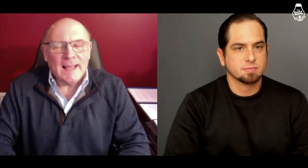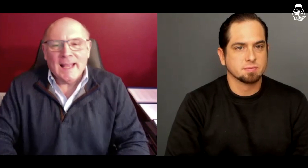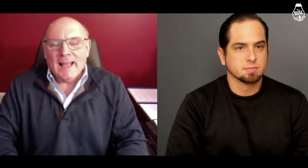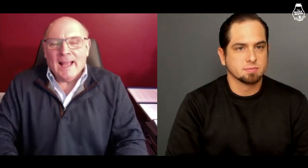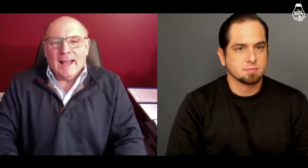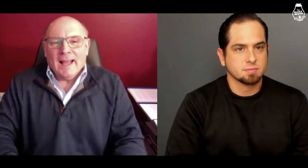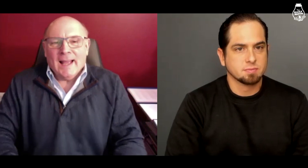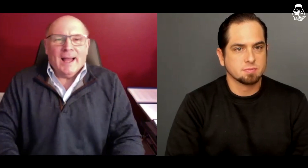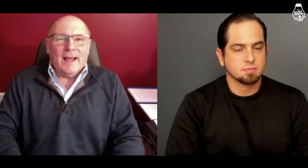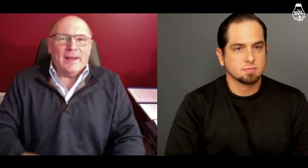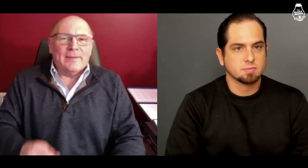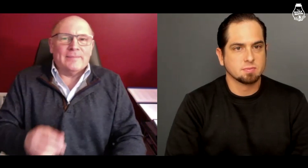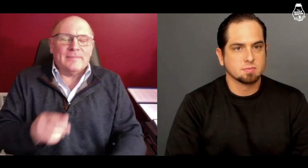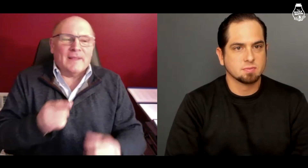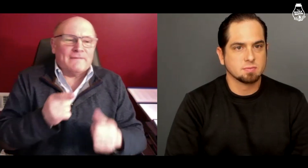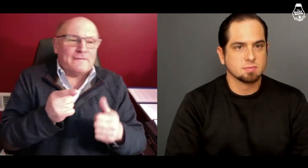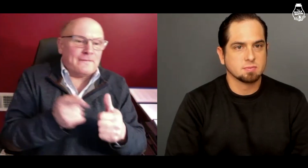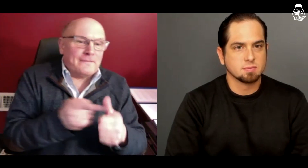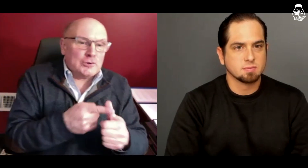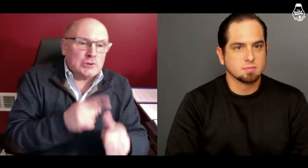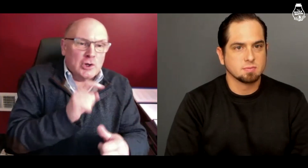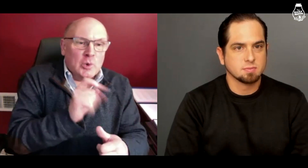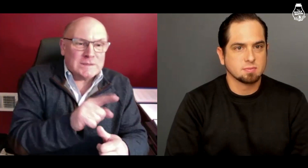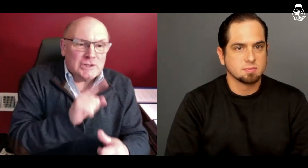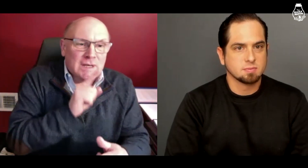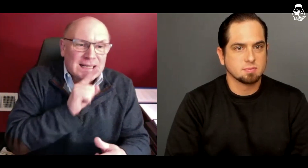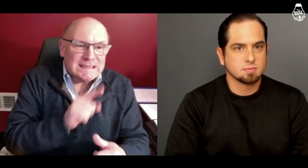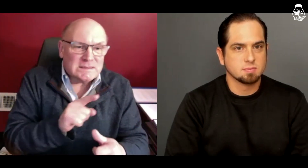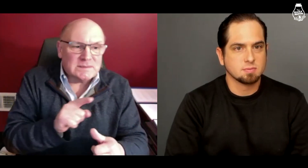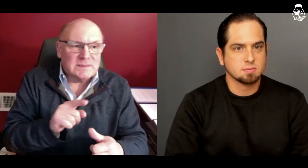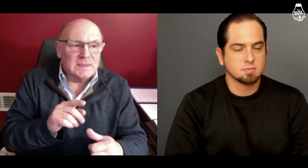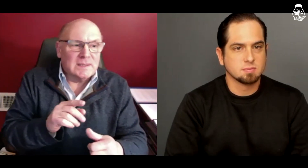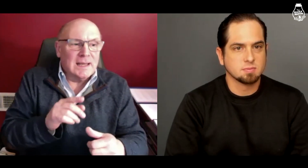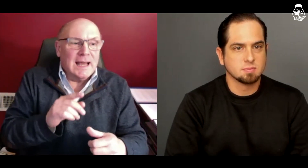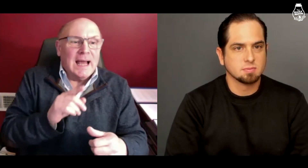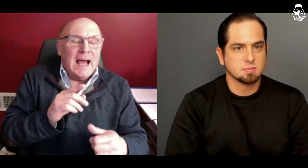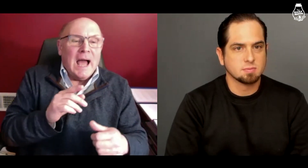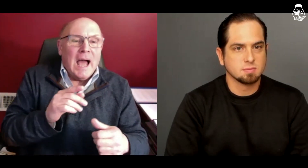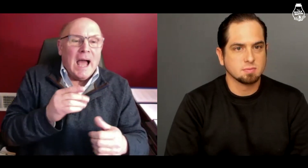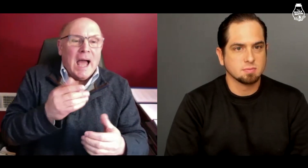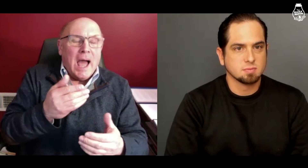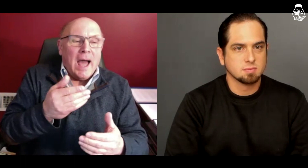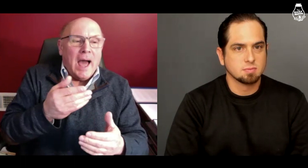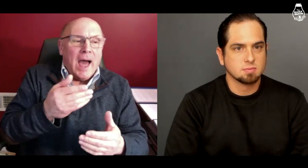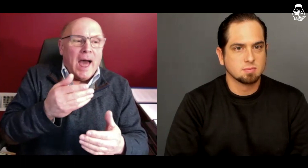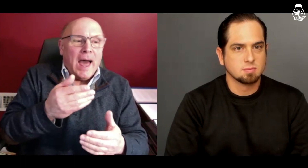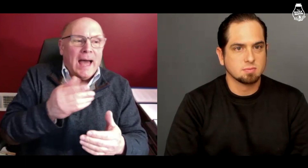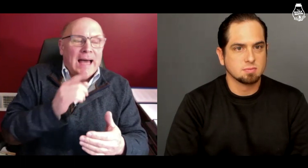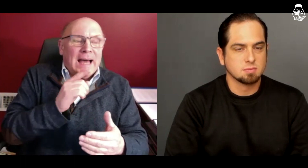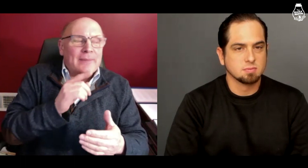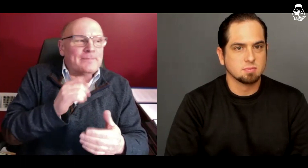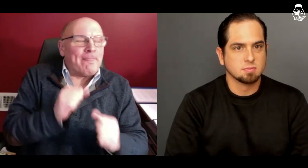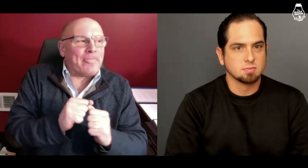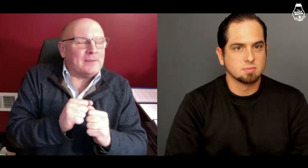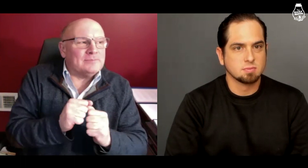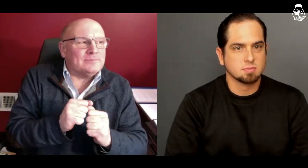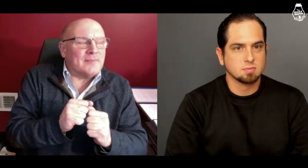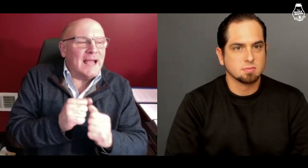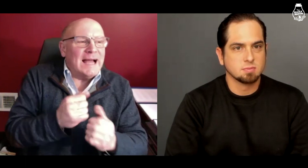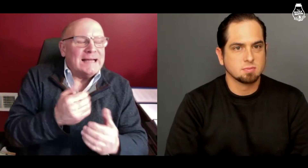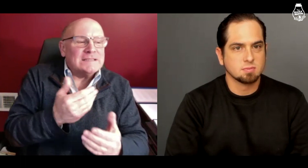Well, the first question is,